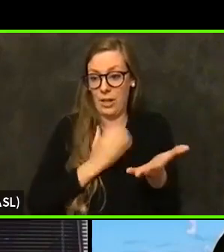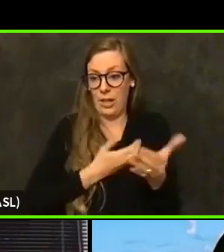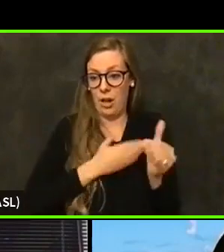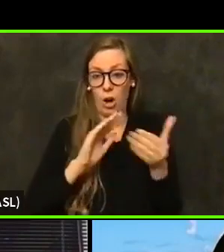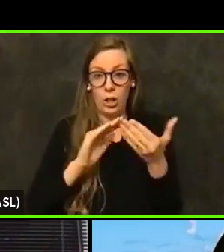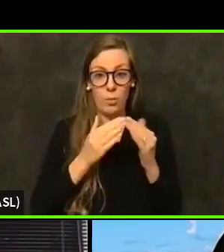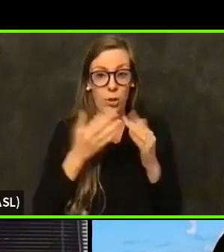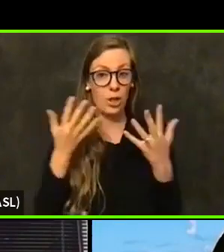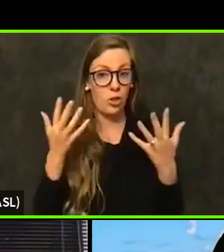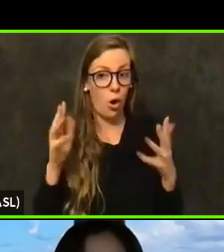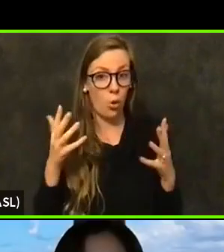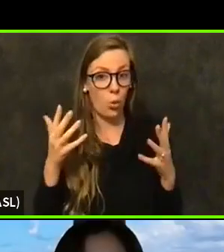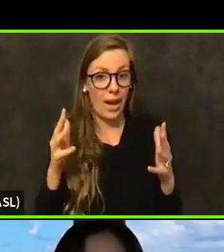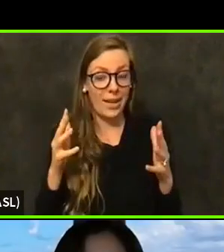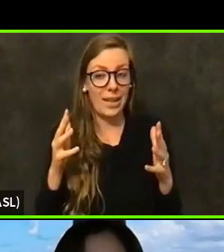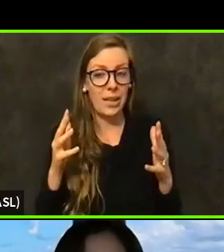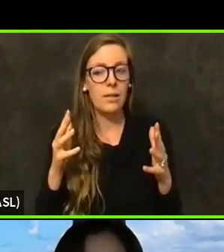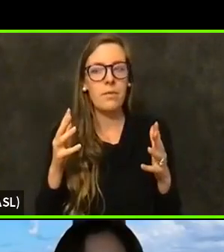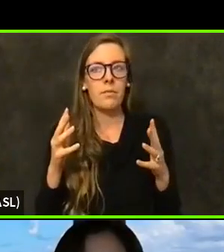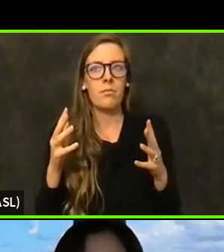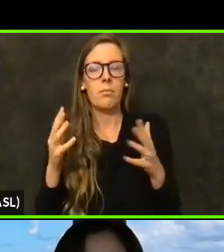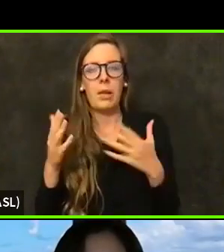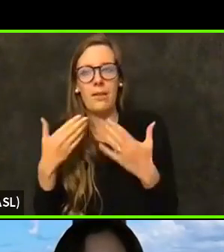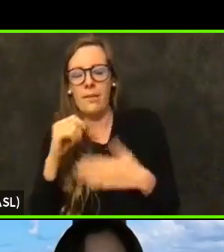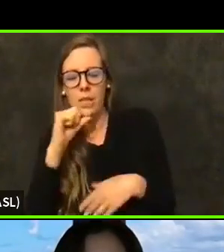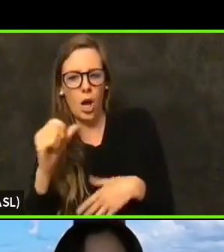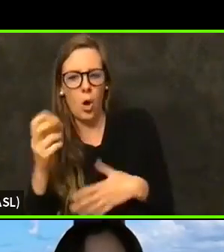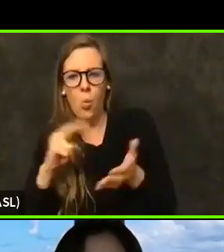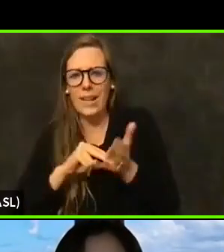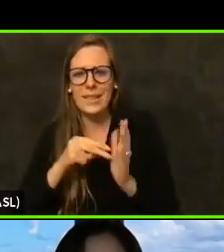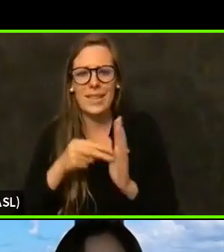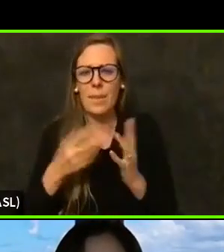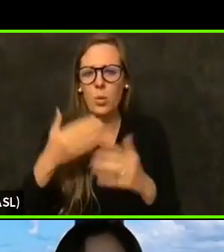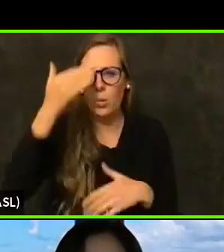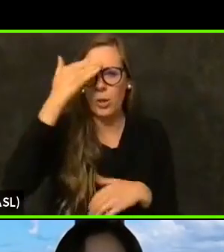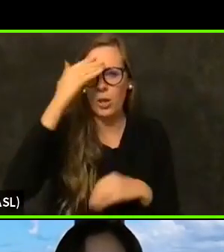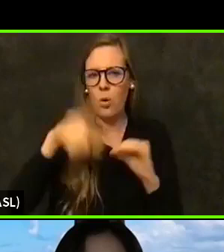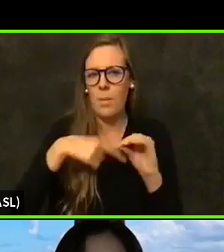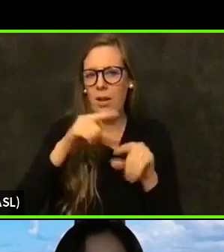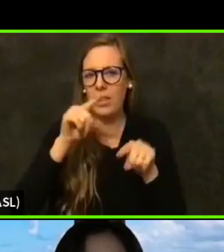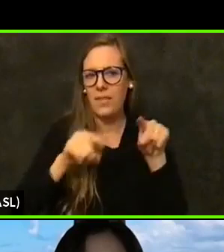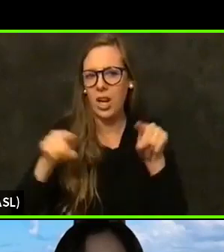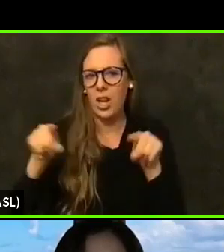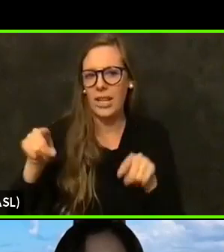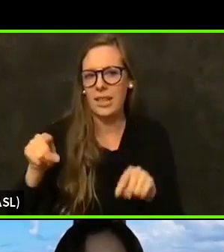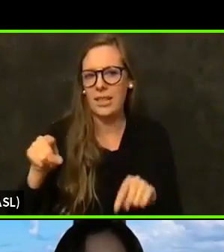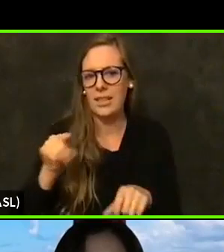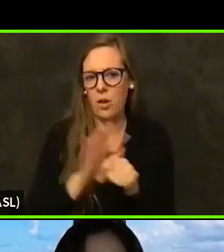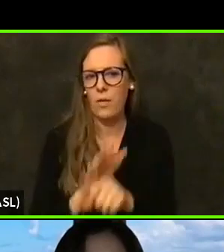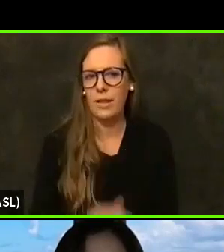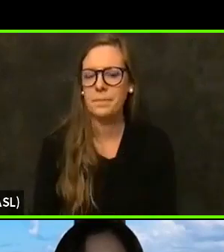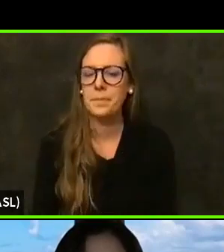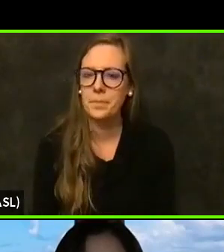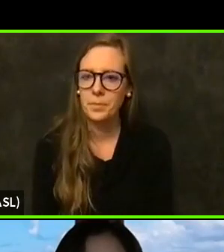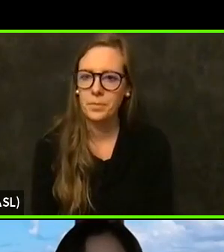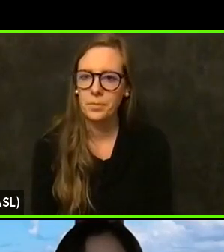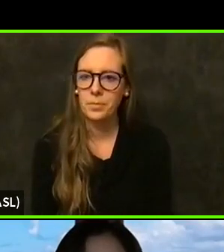And either way, what does that mean? What do we know about that variant specifically at this point? Great question, Don.